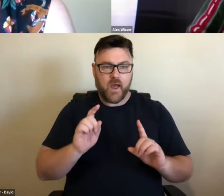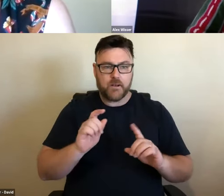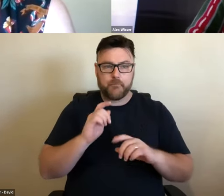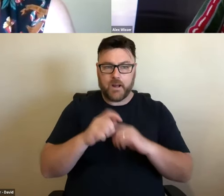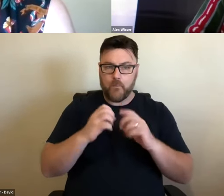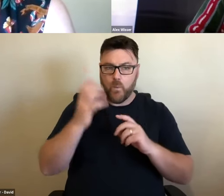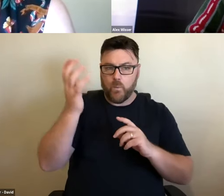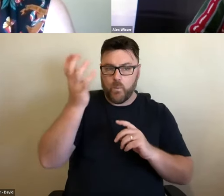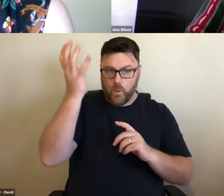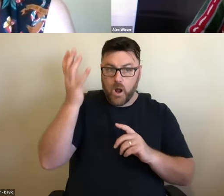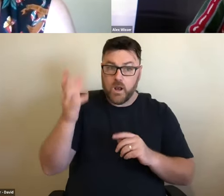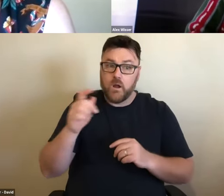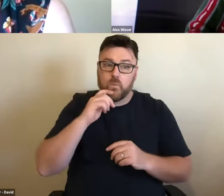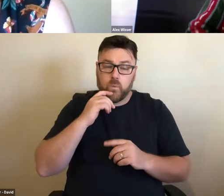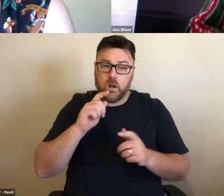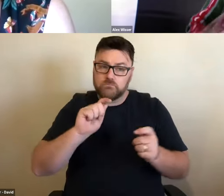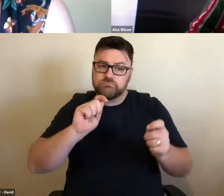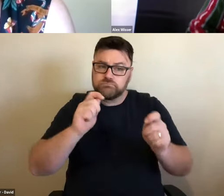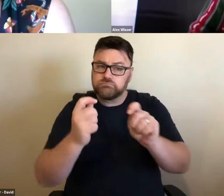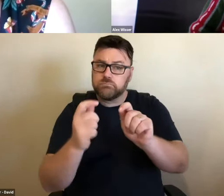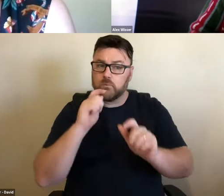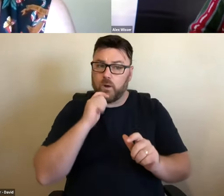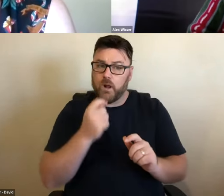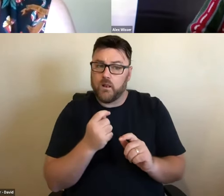nature. I find that very challenging and I don't know what that means or